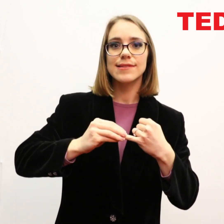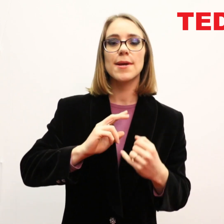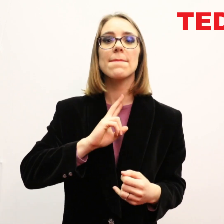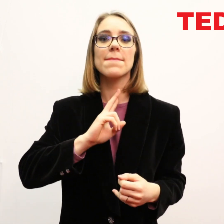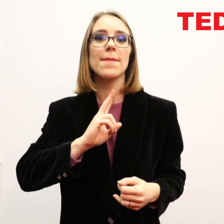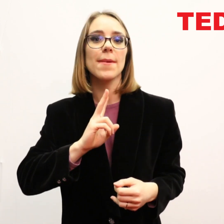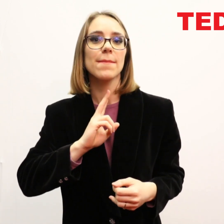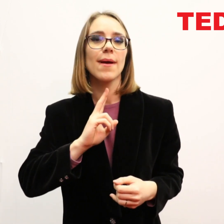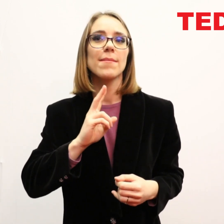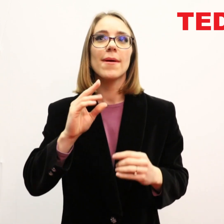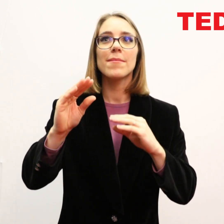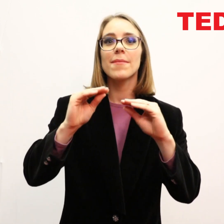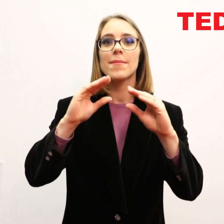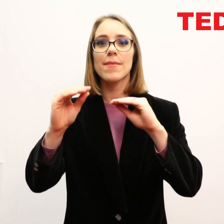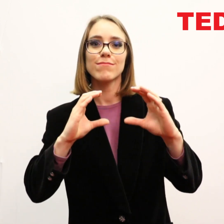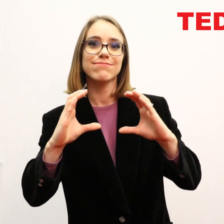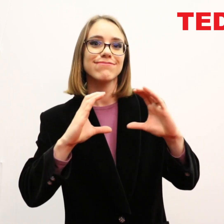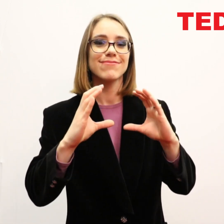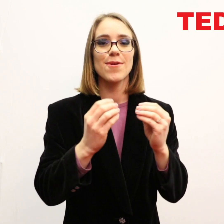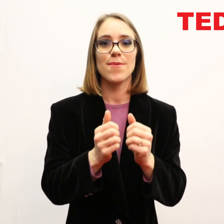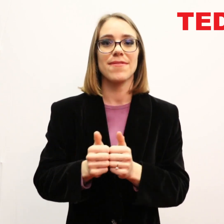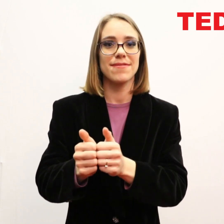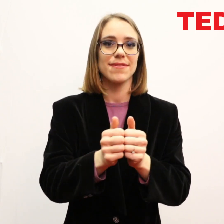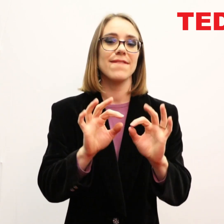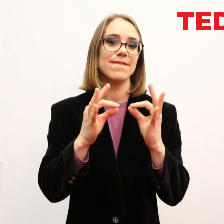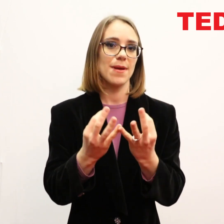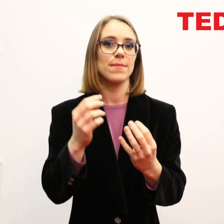And also they try to verbalize and have conversations with their family.